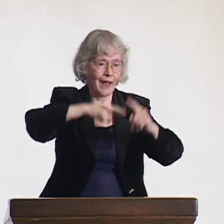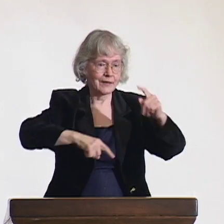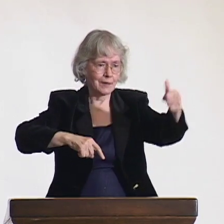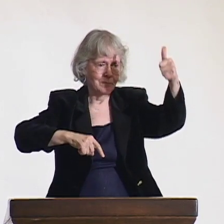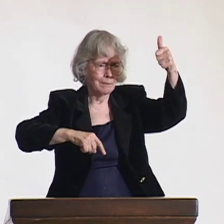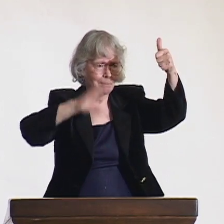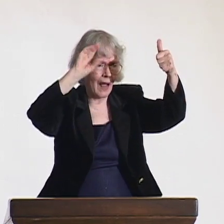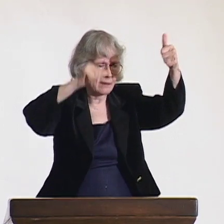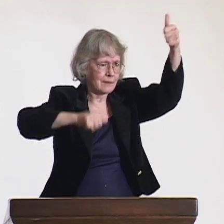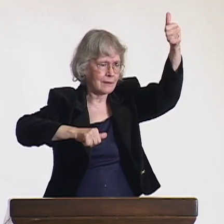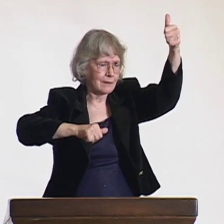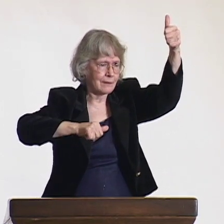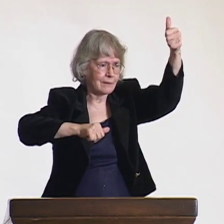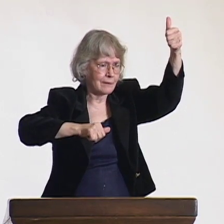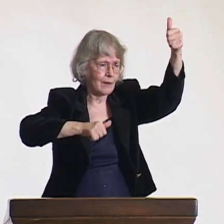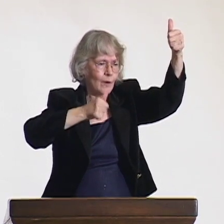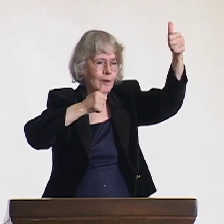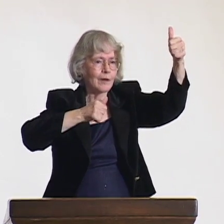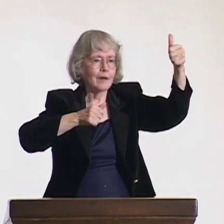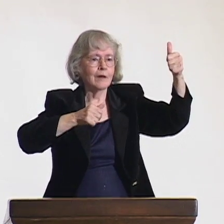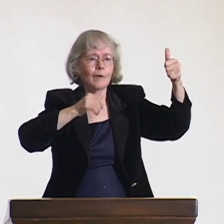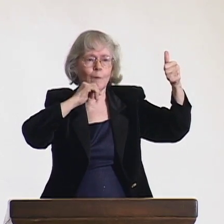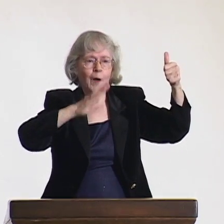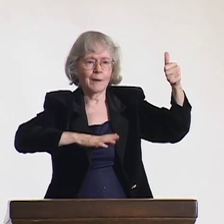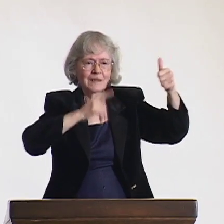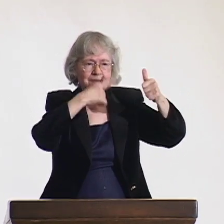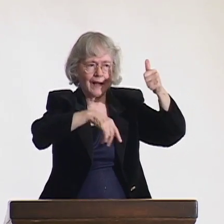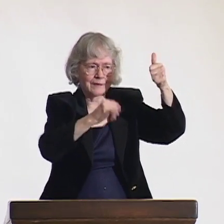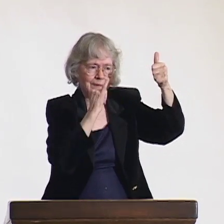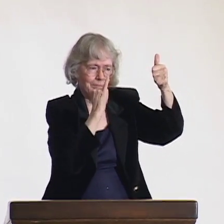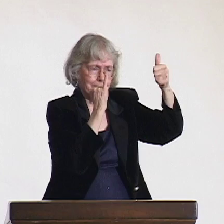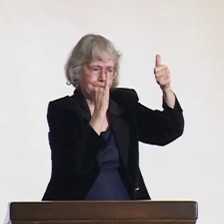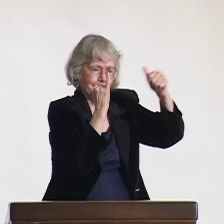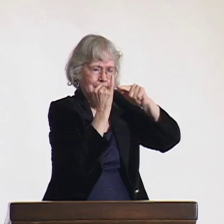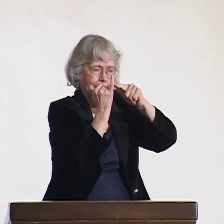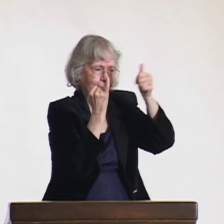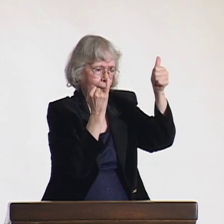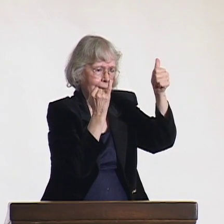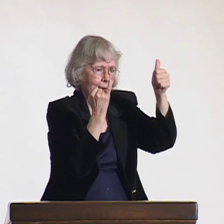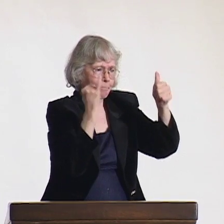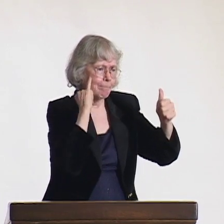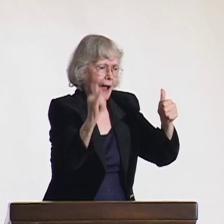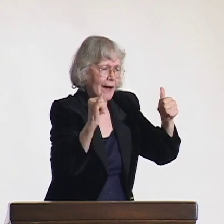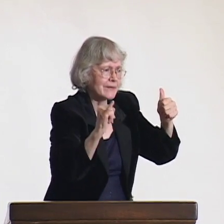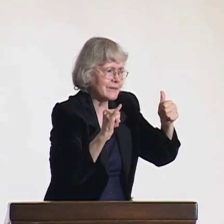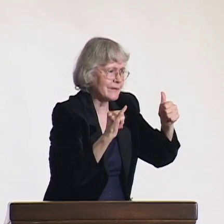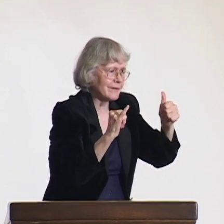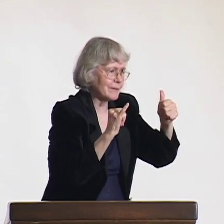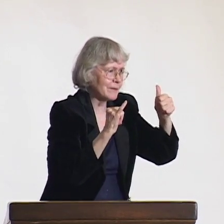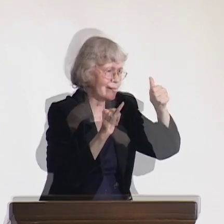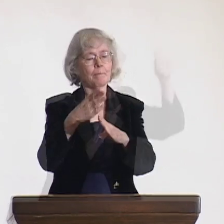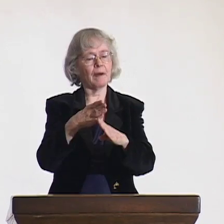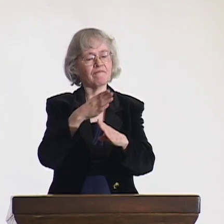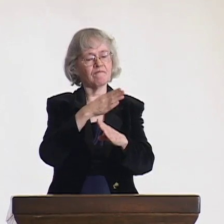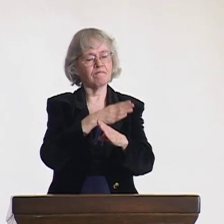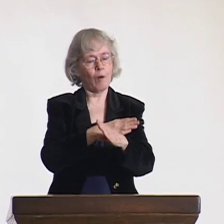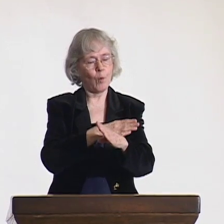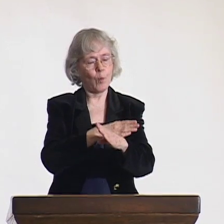In Japan, the sign for men indicates that men are superior and women are not.